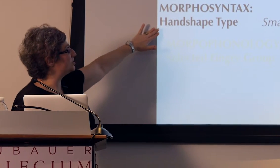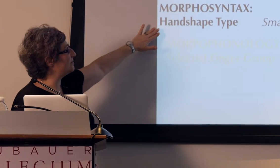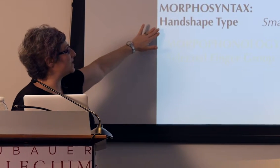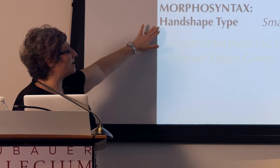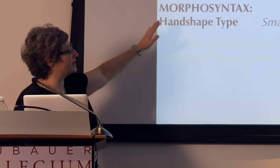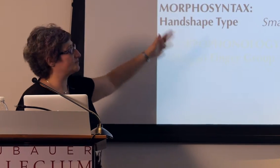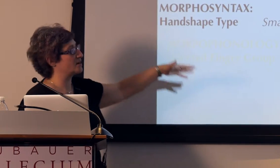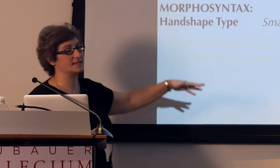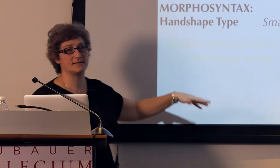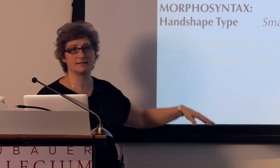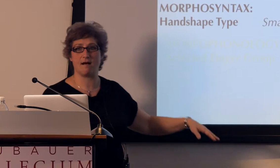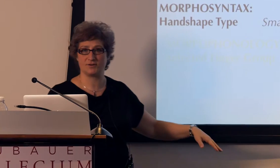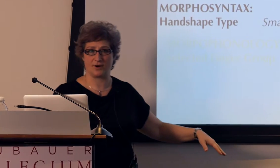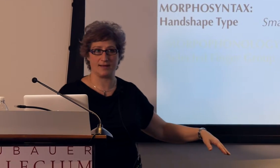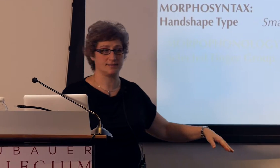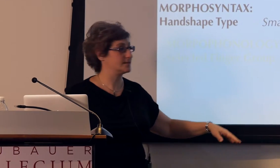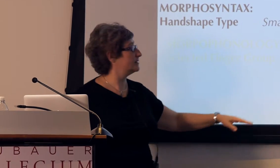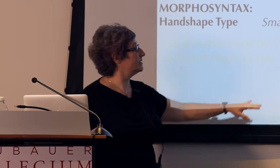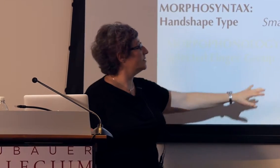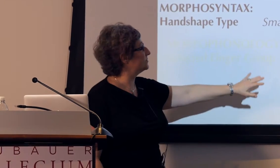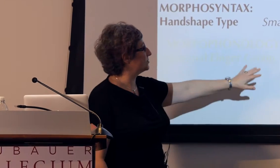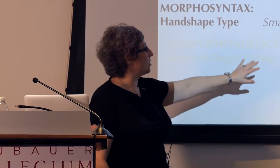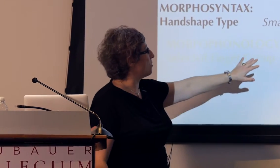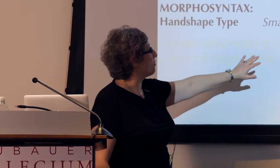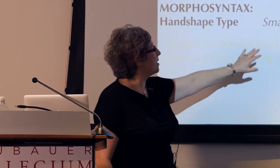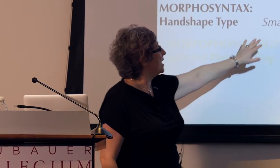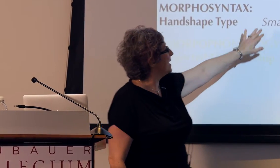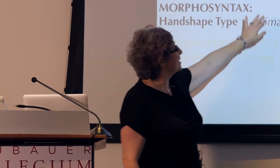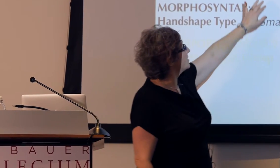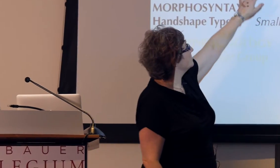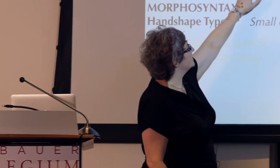expresses this contrast. So here you see examples